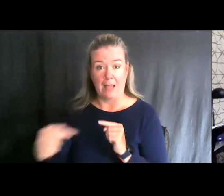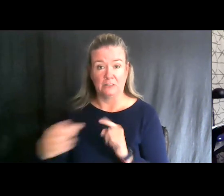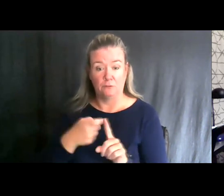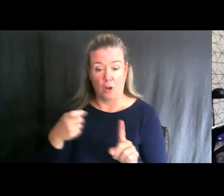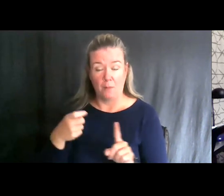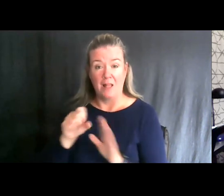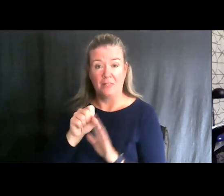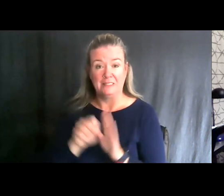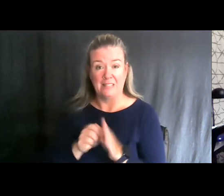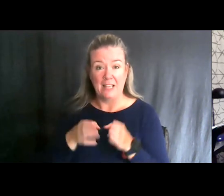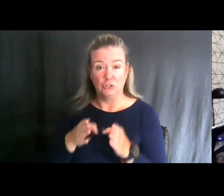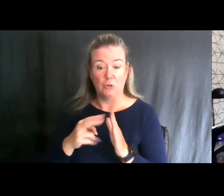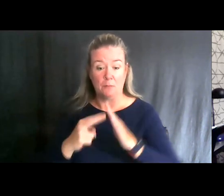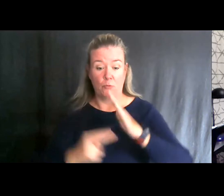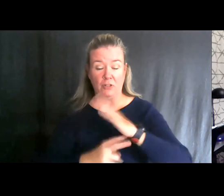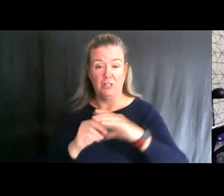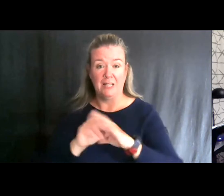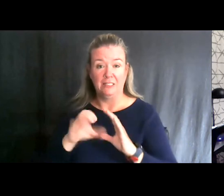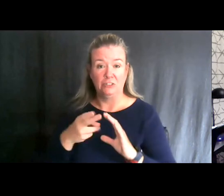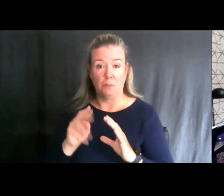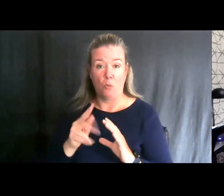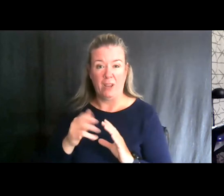Street Bridge in Cheboygan where the DNR office is.